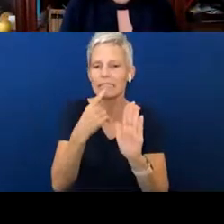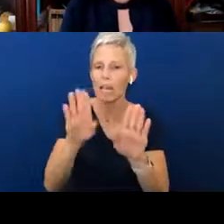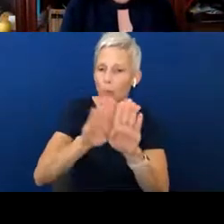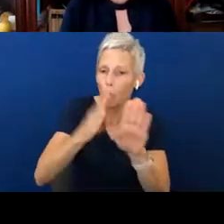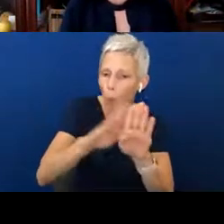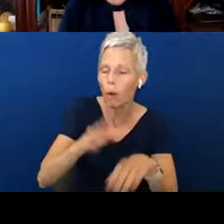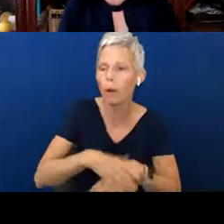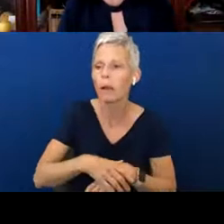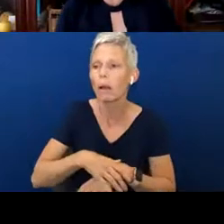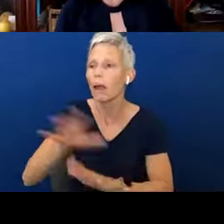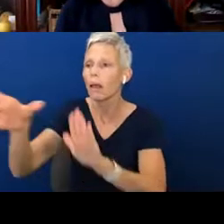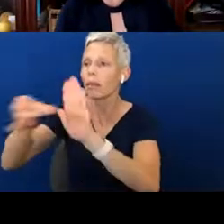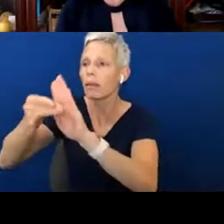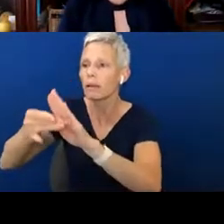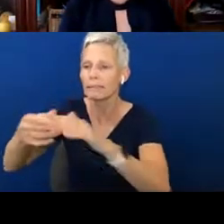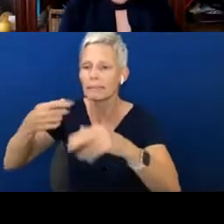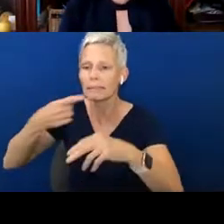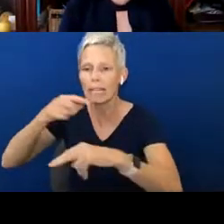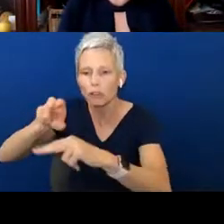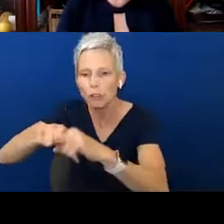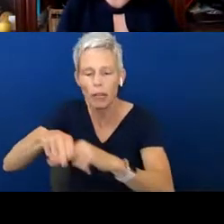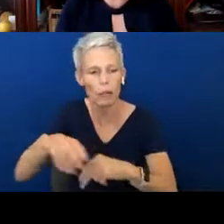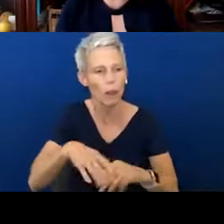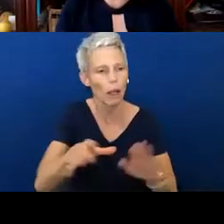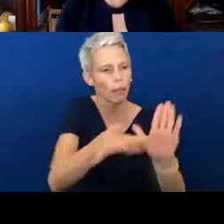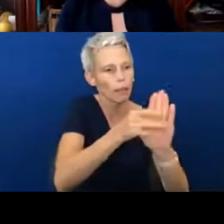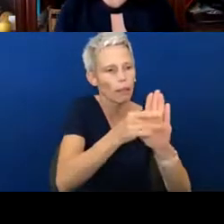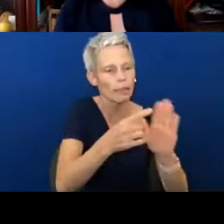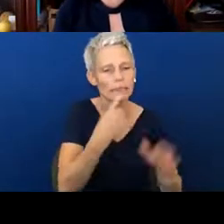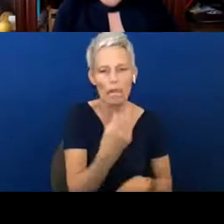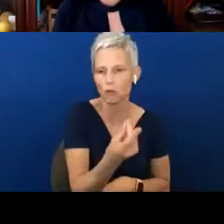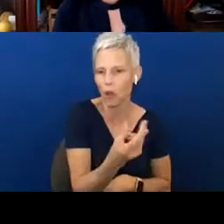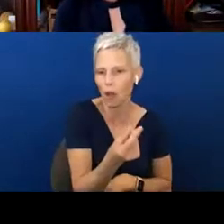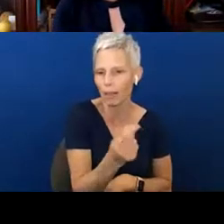said chair. We had a sticky that said dog, but that didn't last very long on our dog,